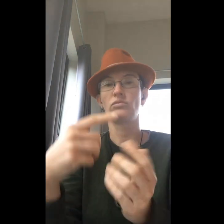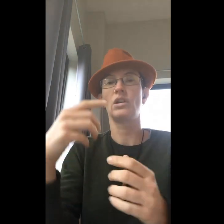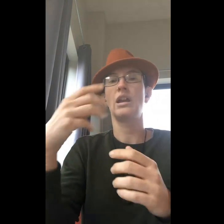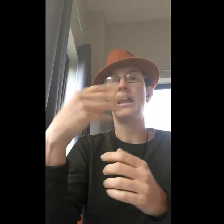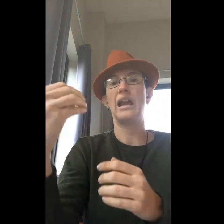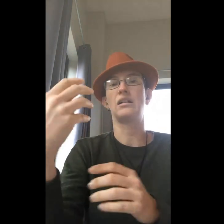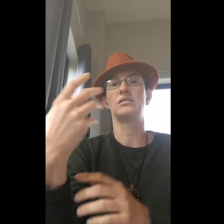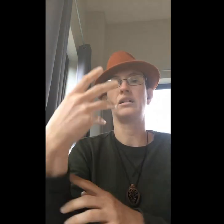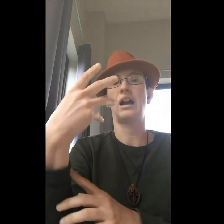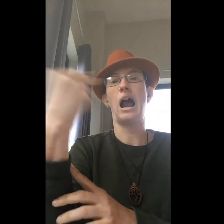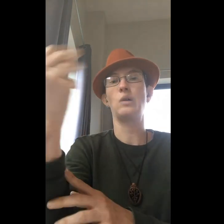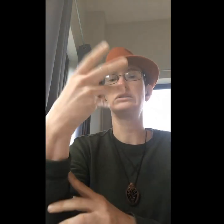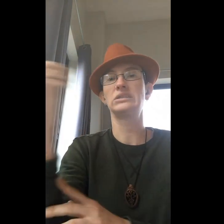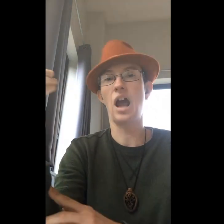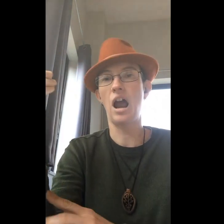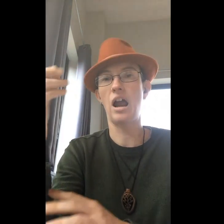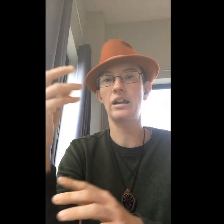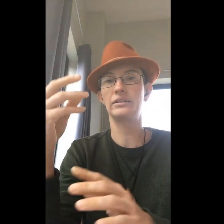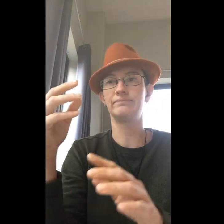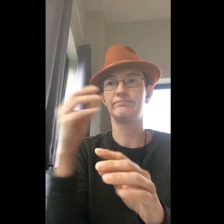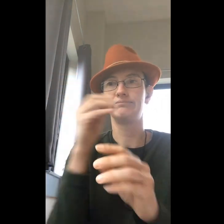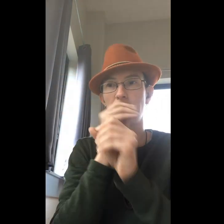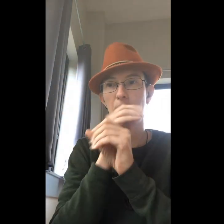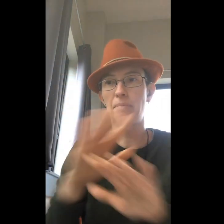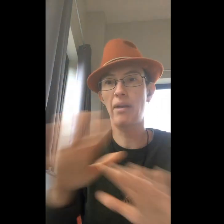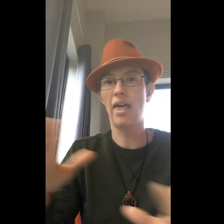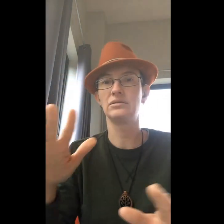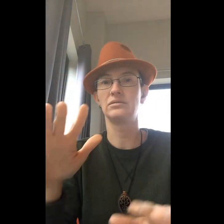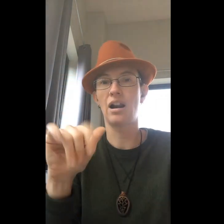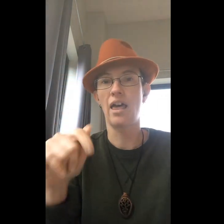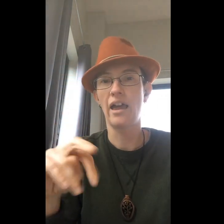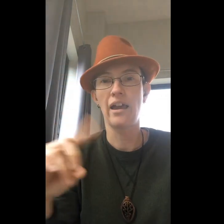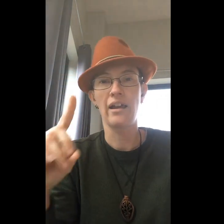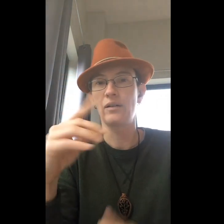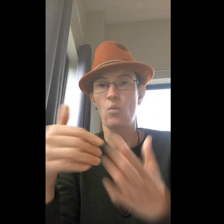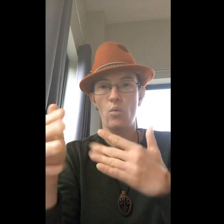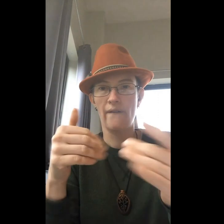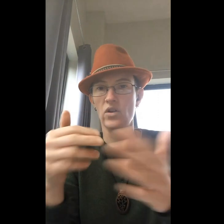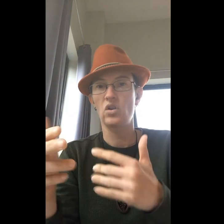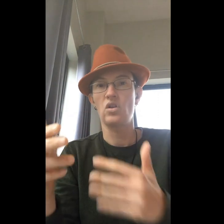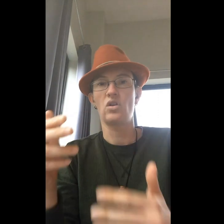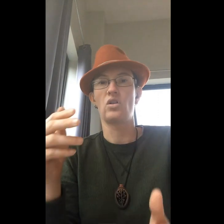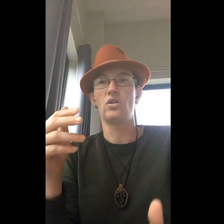And it tends to be outside, blessing the land, or whatever they wish to bless.